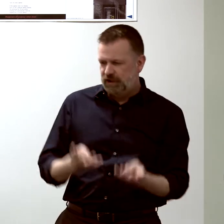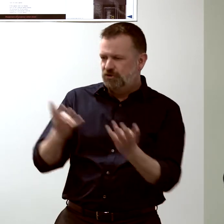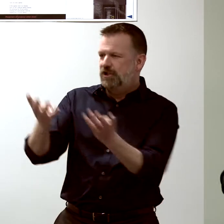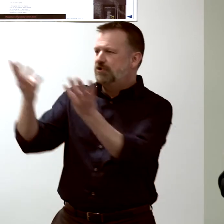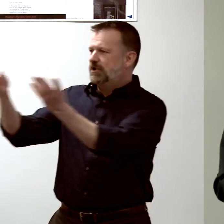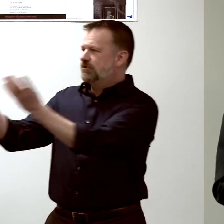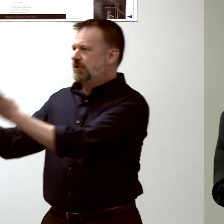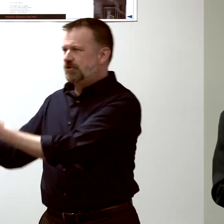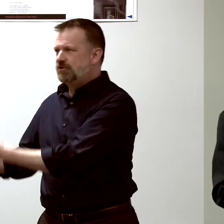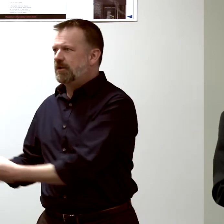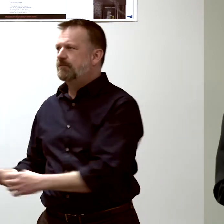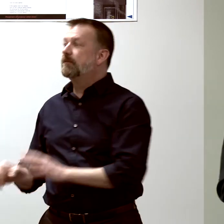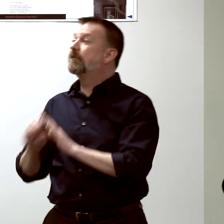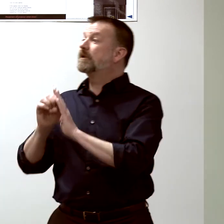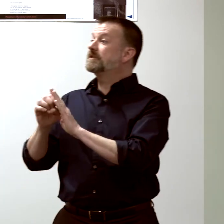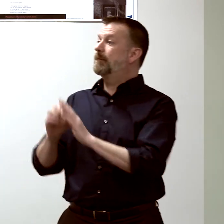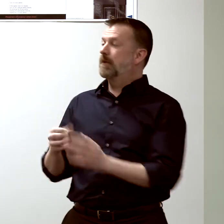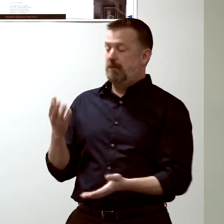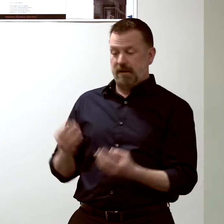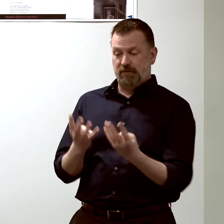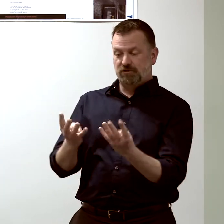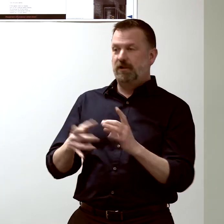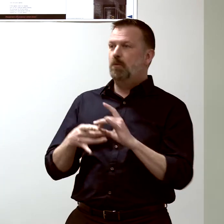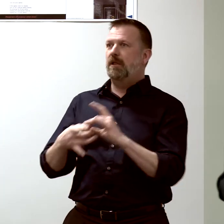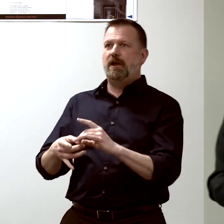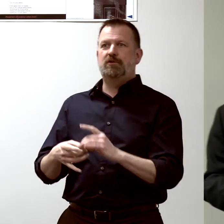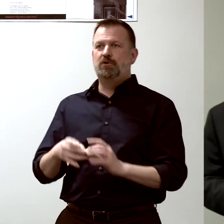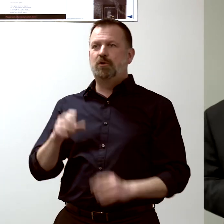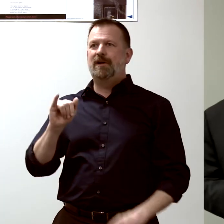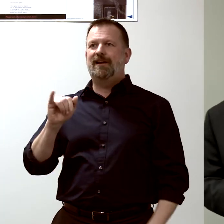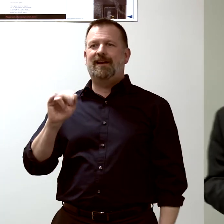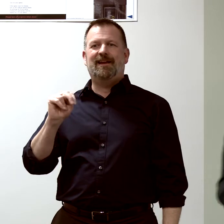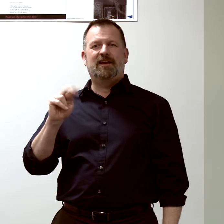in this case, genes that are associated with interferon.